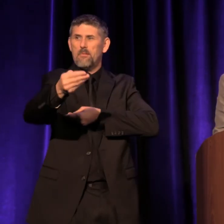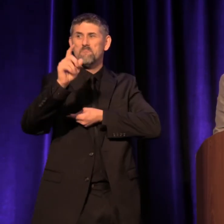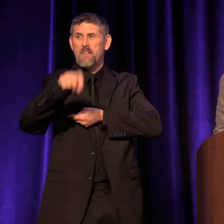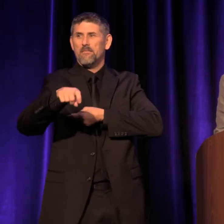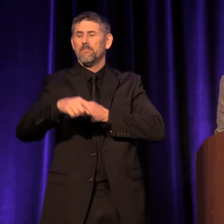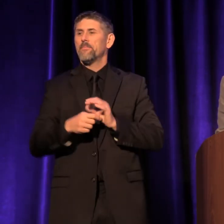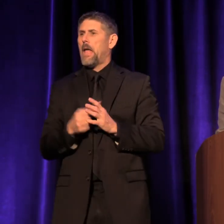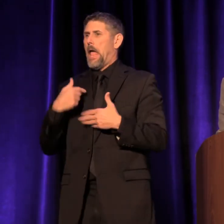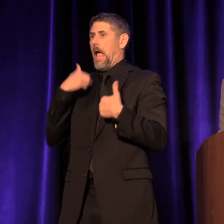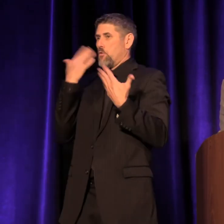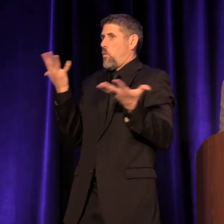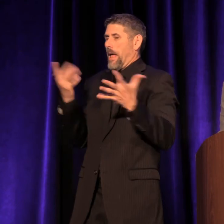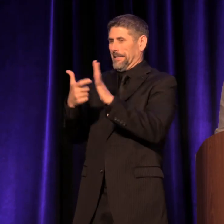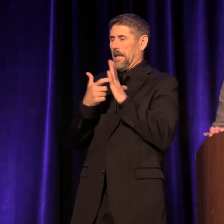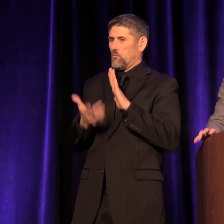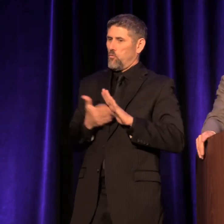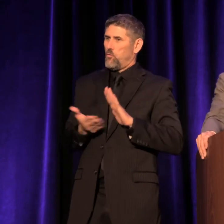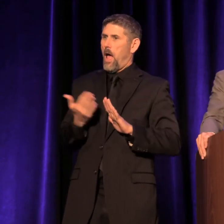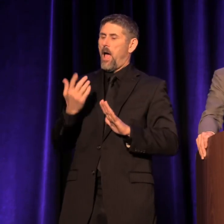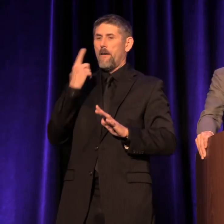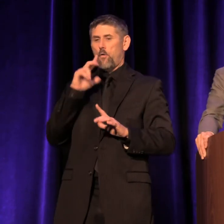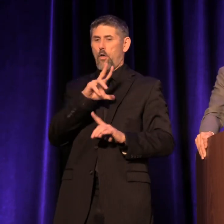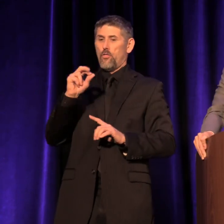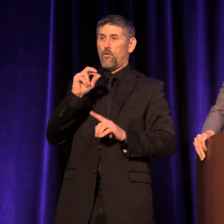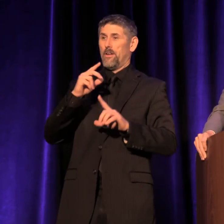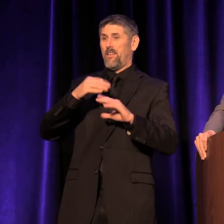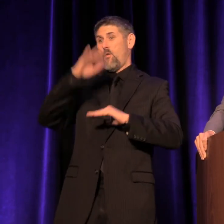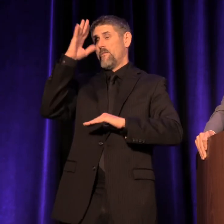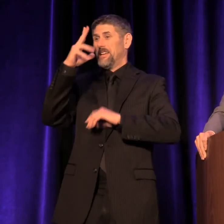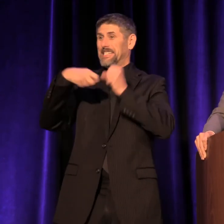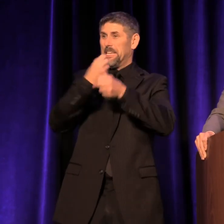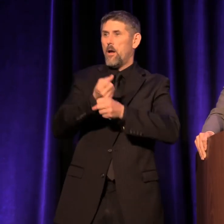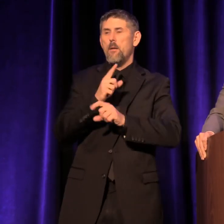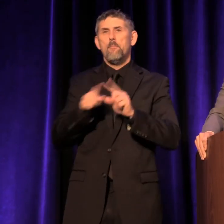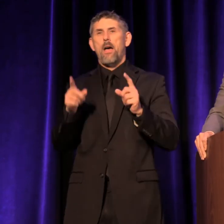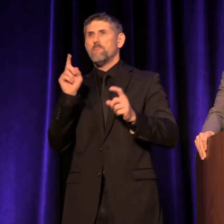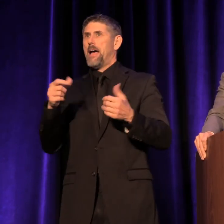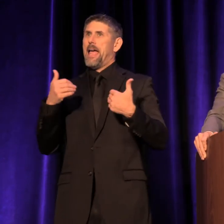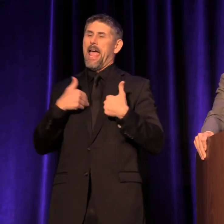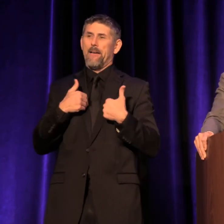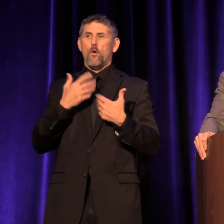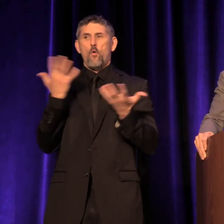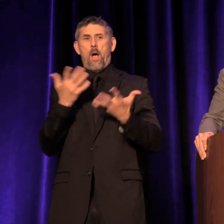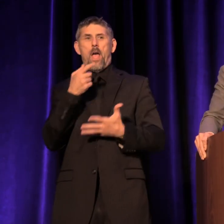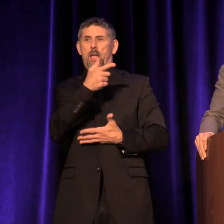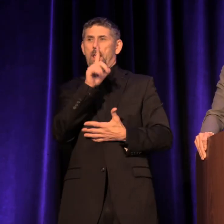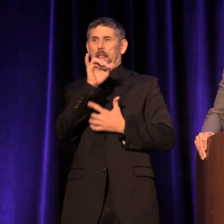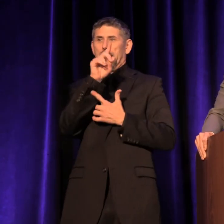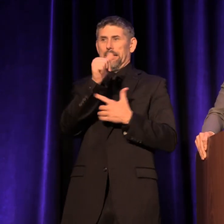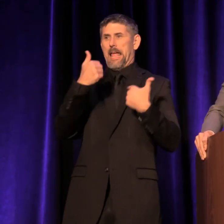I'm not sure what it takes to run a theater for 30 plus years, but it must be some combination of what Linda has to offer --